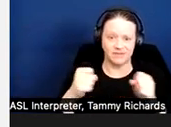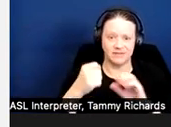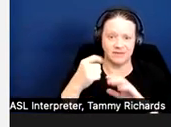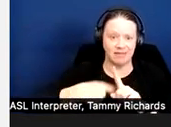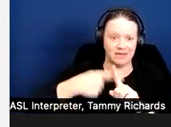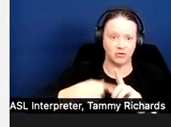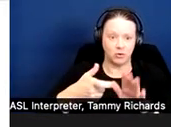Next slide.